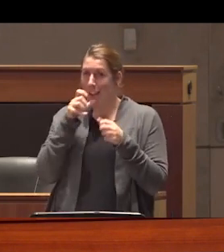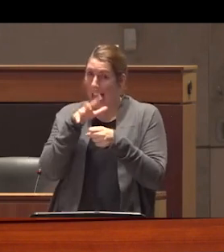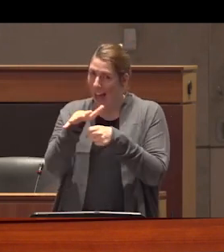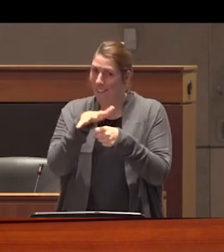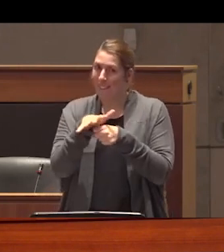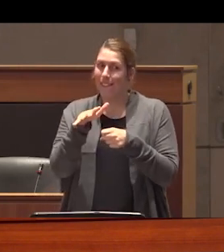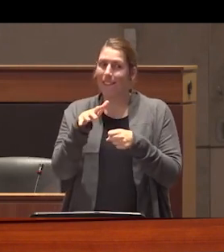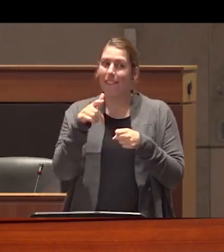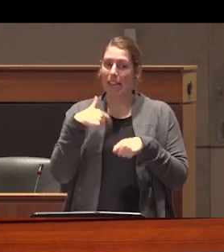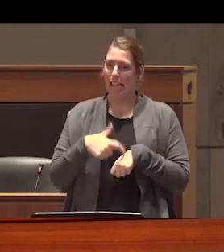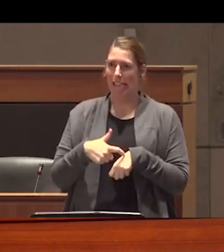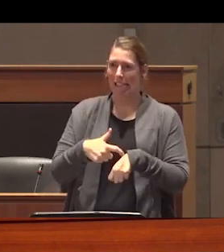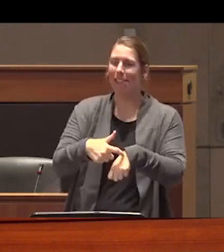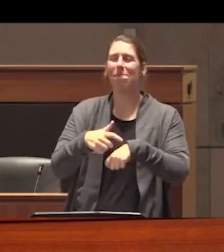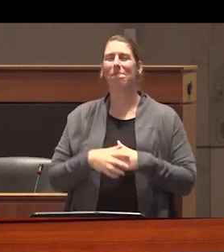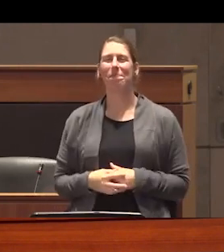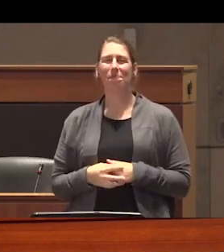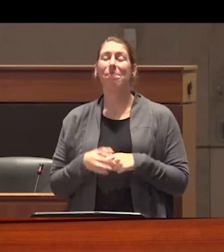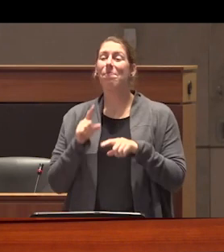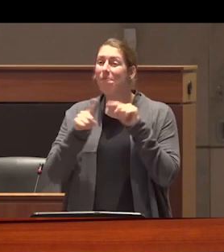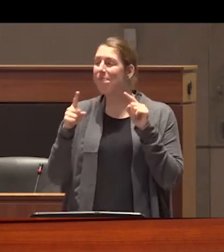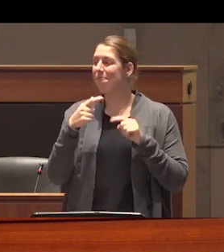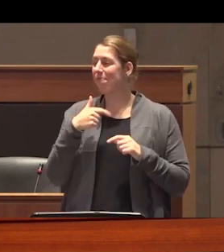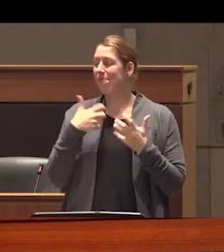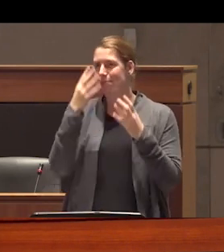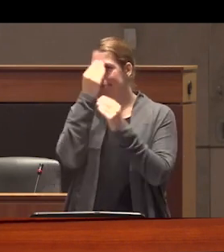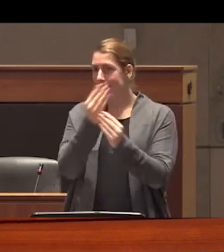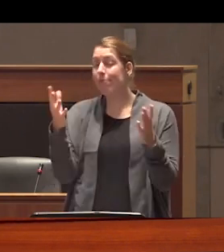paying some attention to time here but I do want to point out that as soon as the pilot